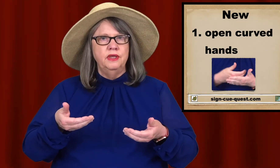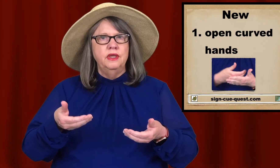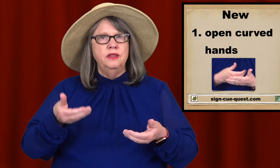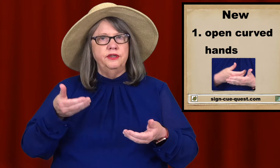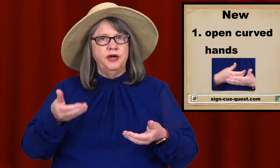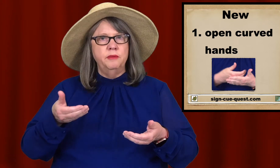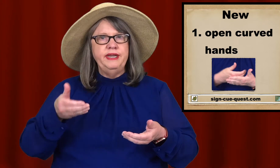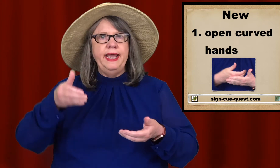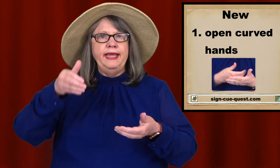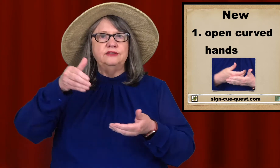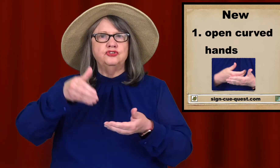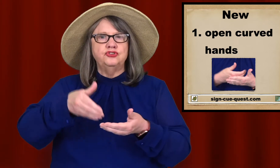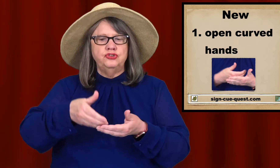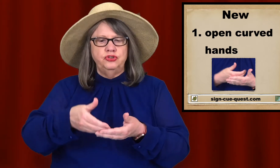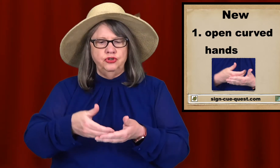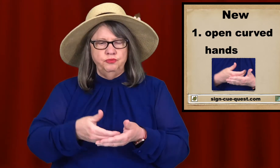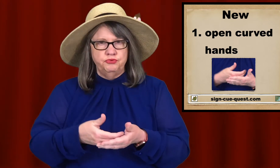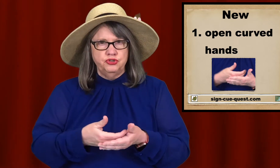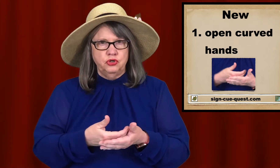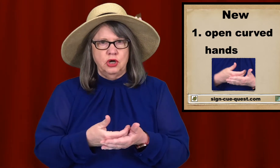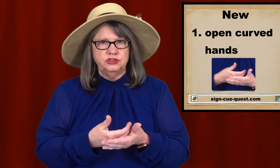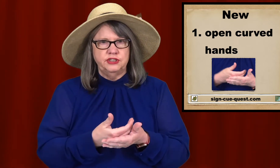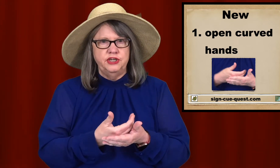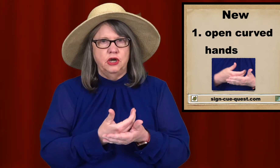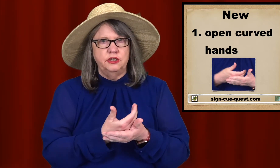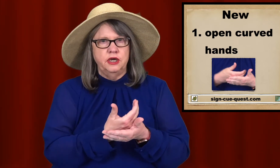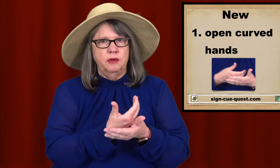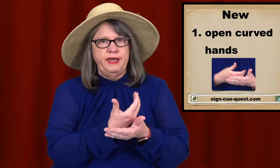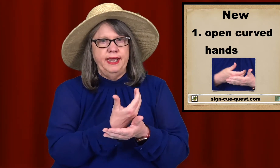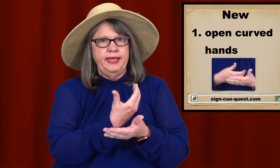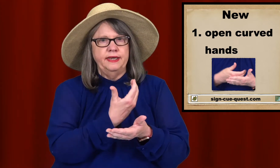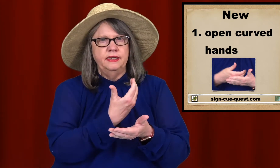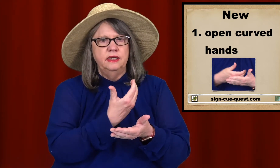The dominant hand scoops across the non-dominant hand,